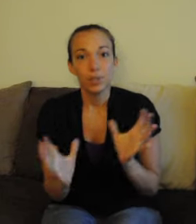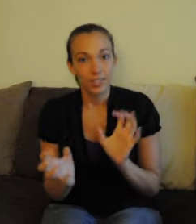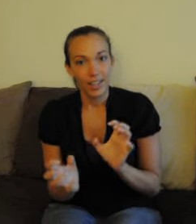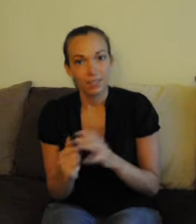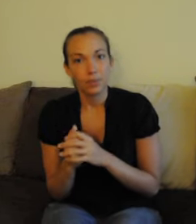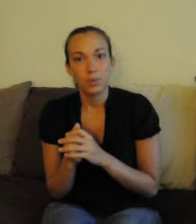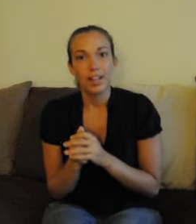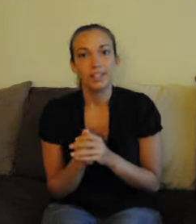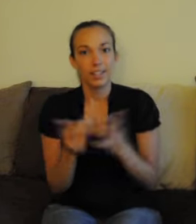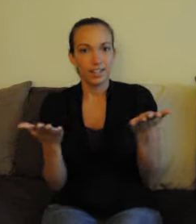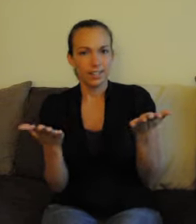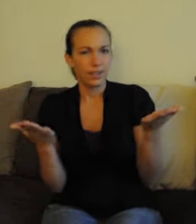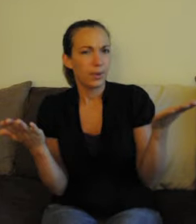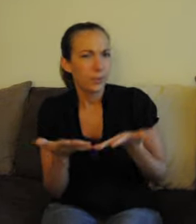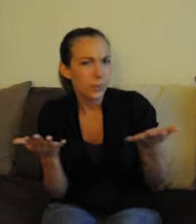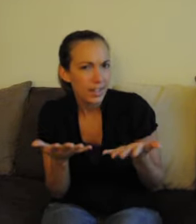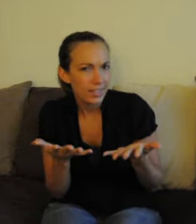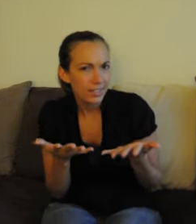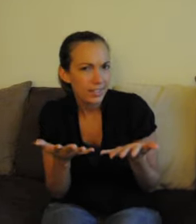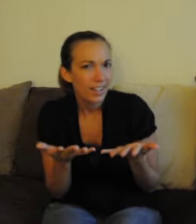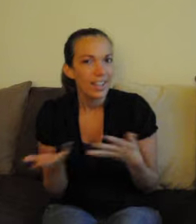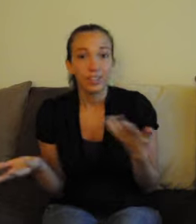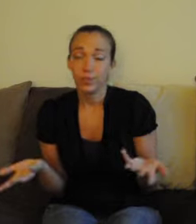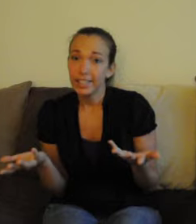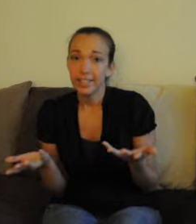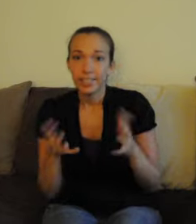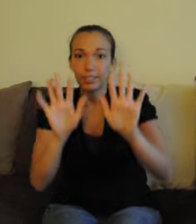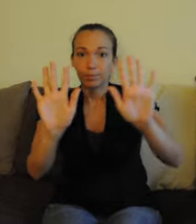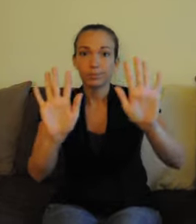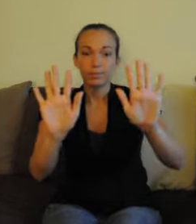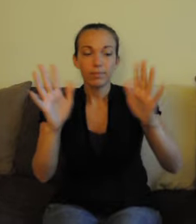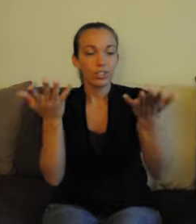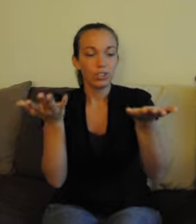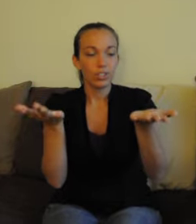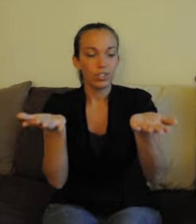for what is "what". It's really easy, you just